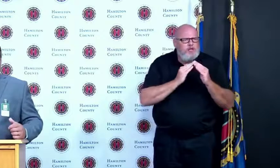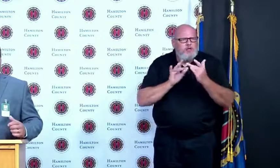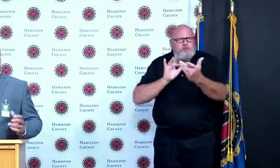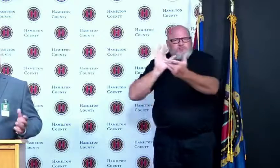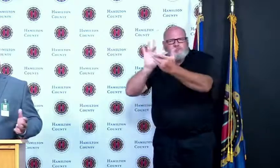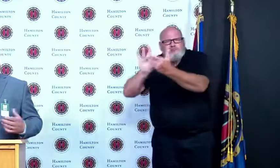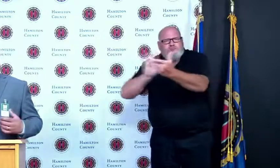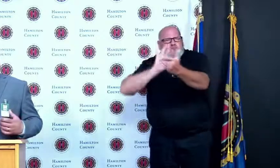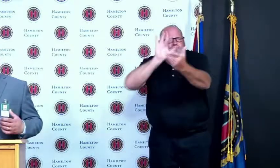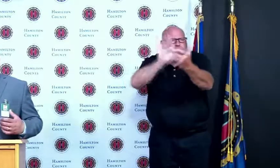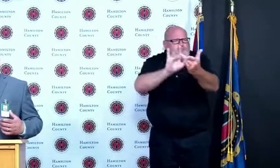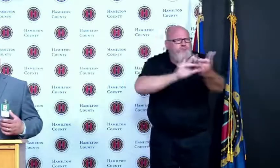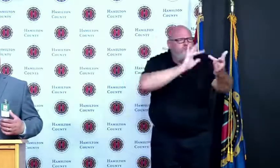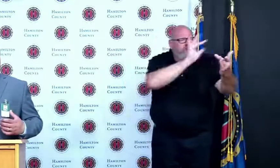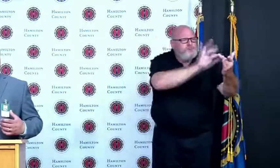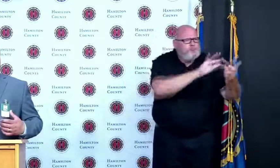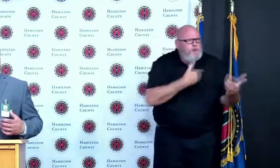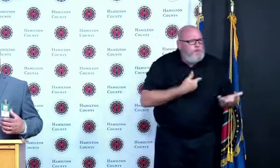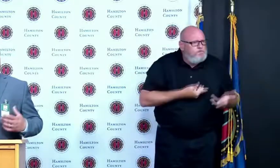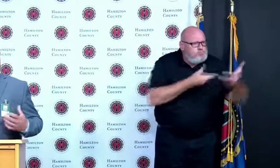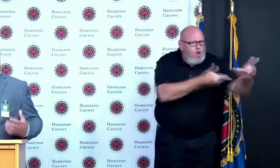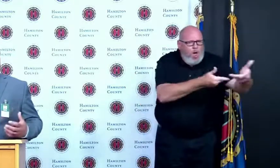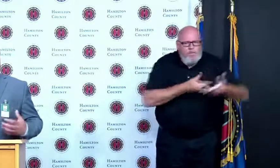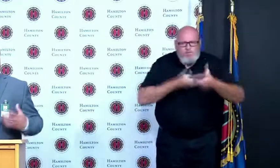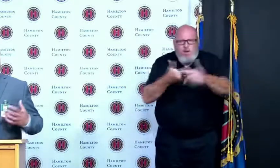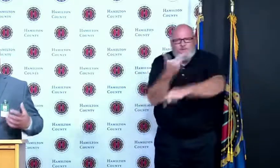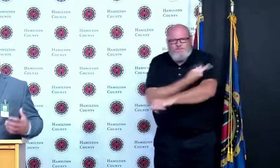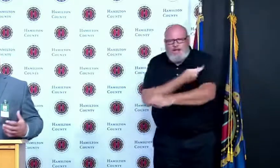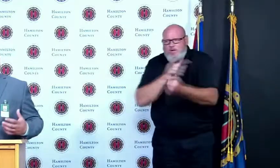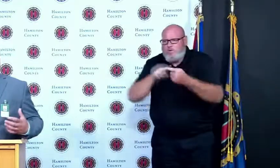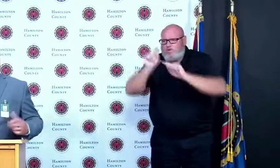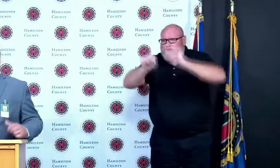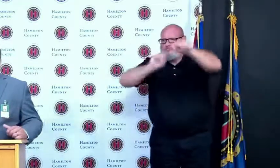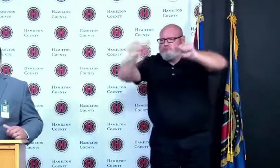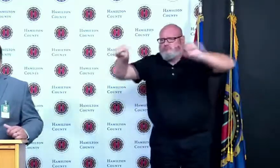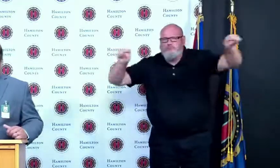we still have work for those younger than 65 and that is what our continued daily efforts are are